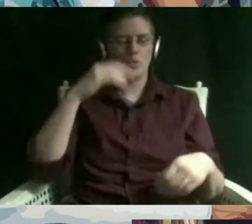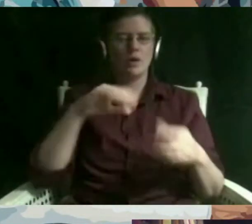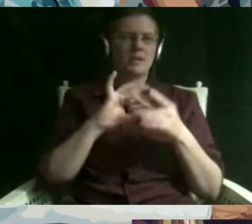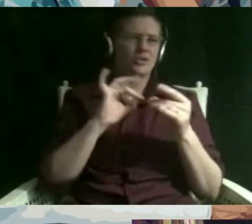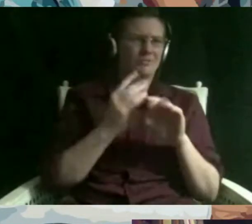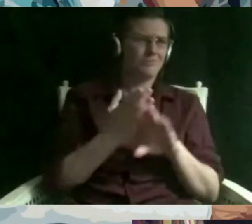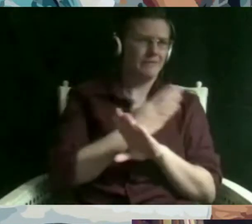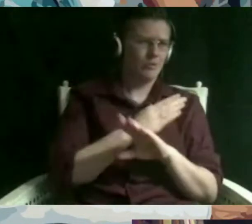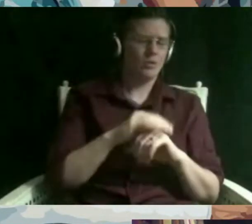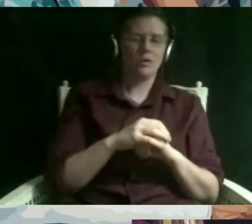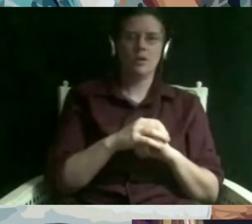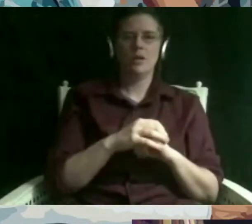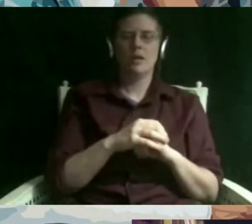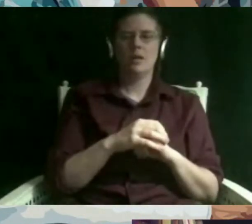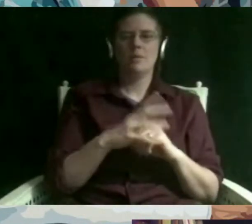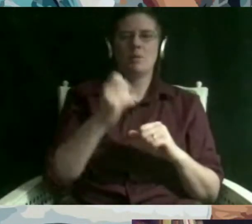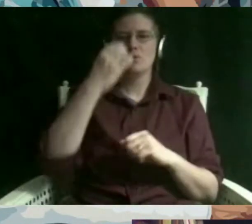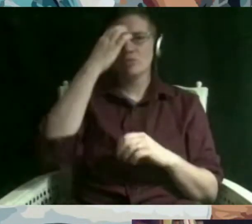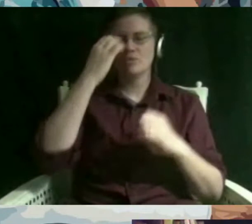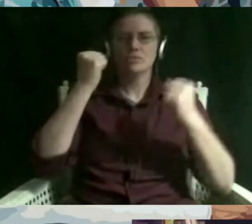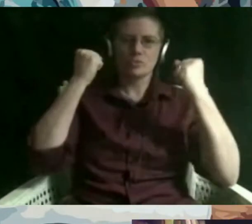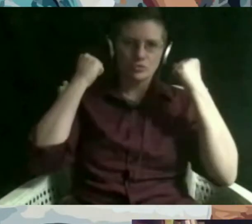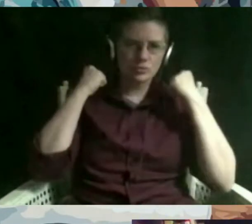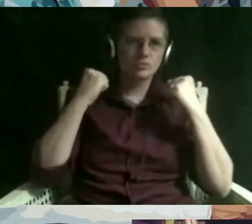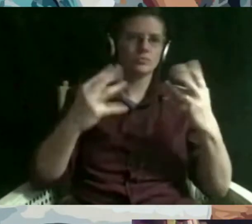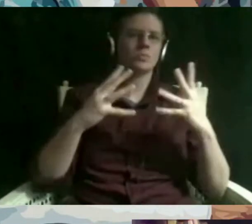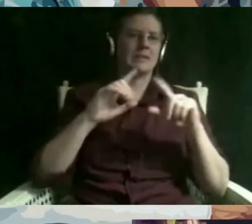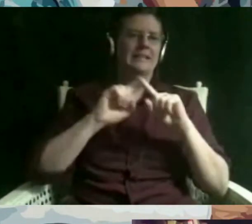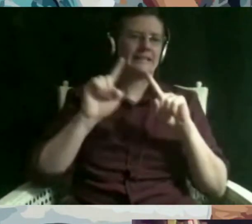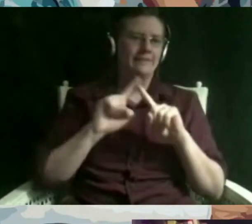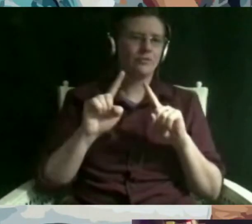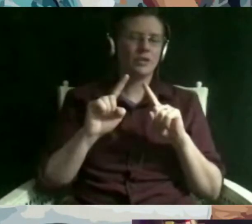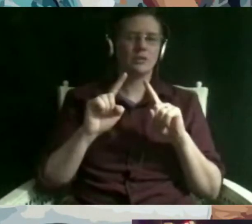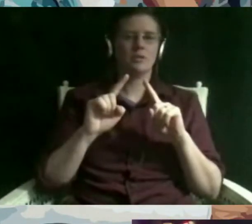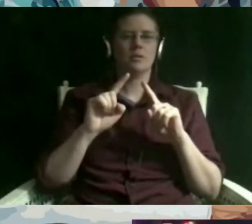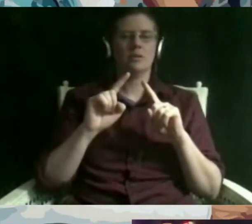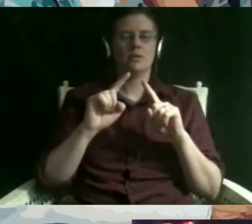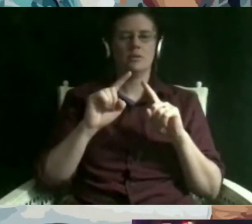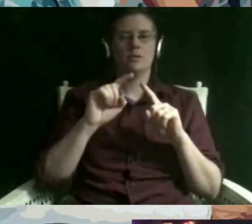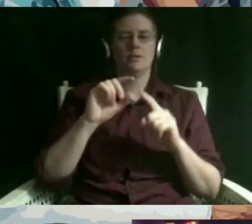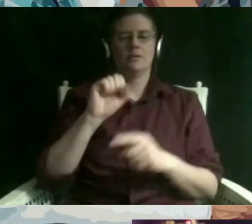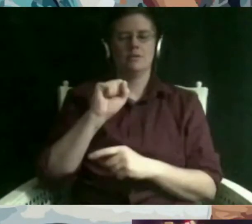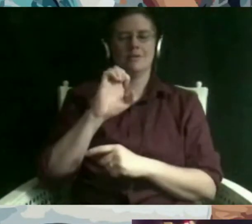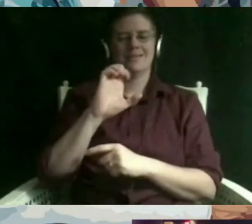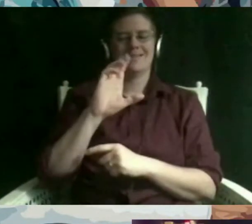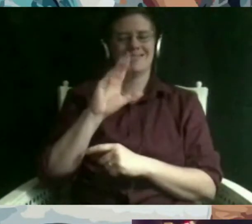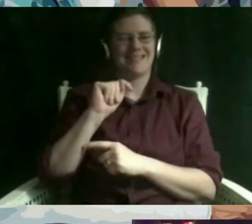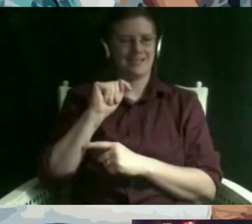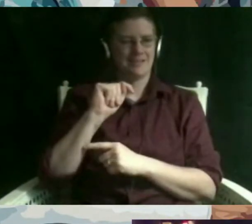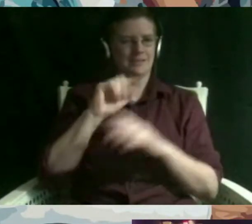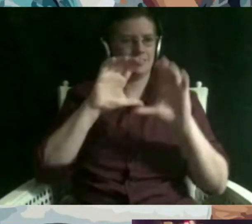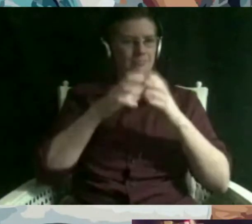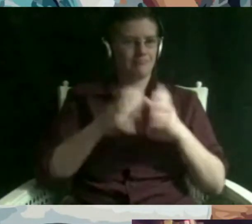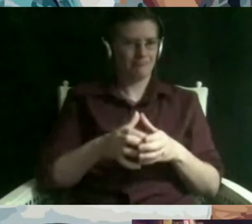that there are just there's so many different sets of judaism out there and while we very